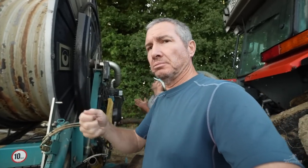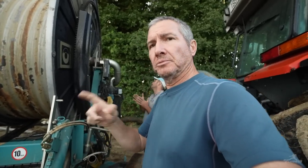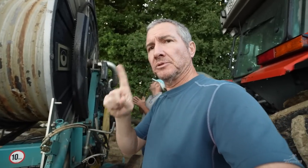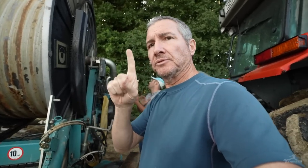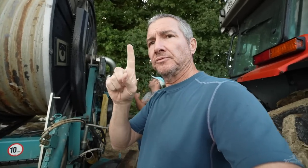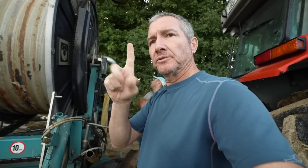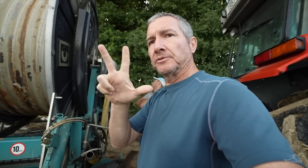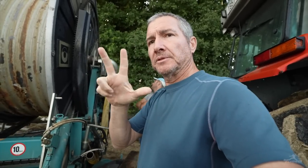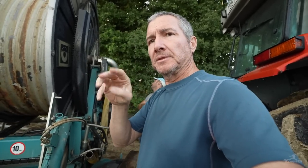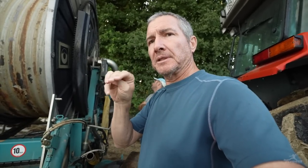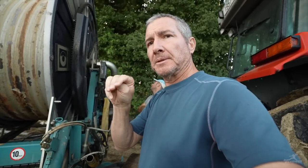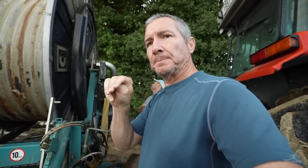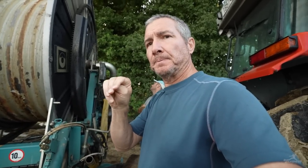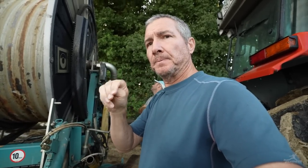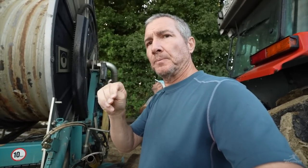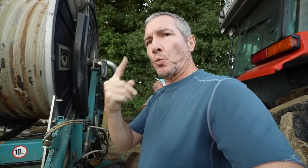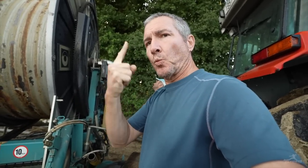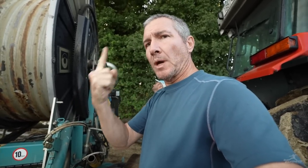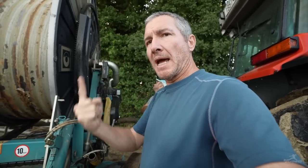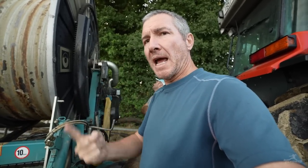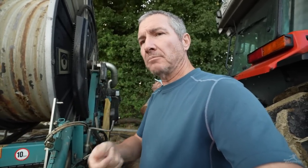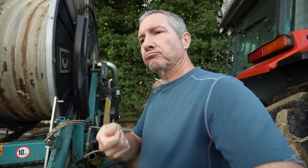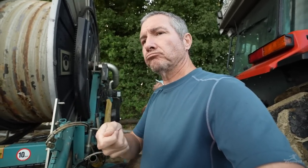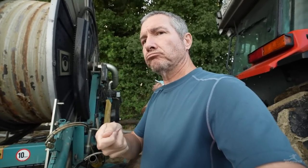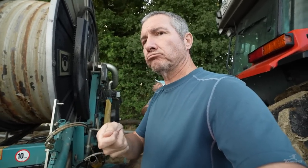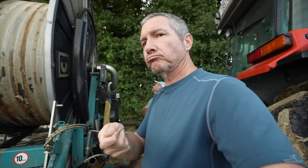13m per hour.